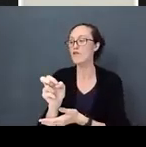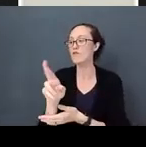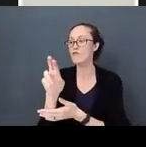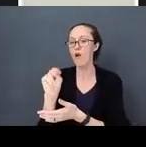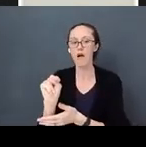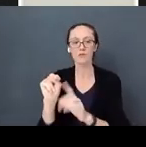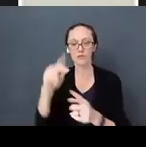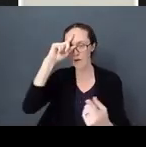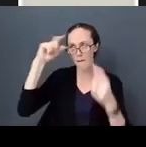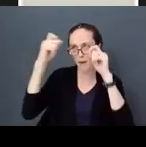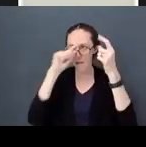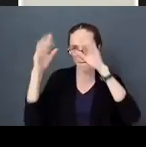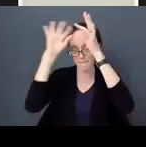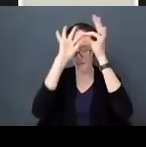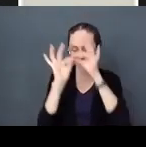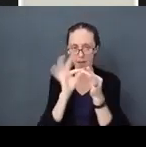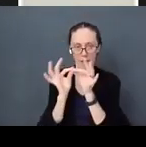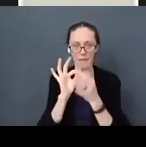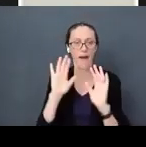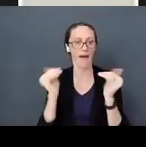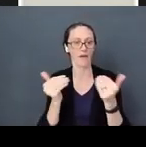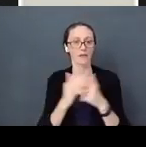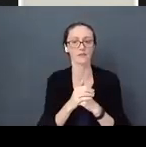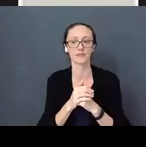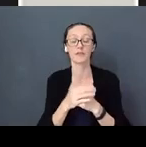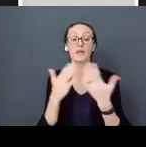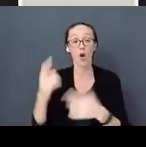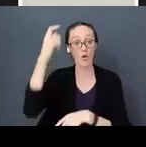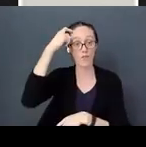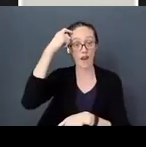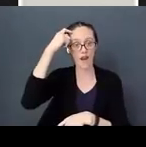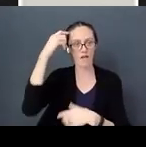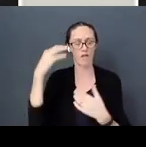The interesting thing about the brain is that we have all these hundreds of